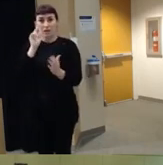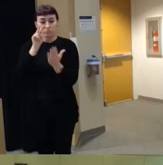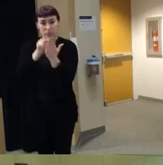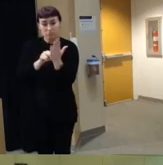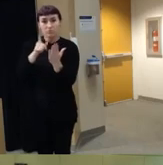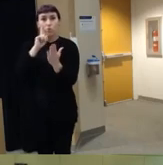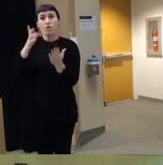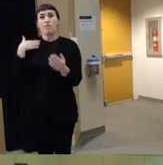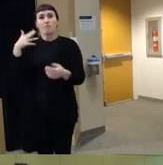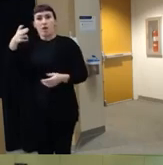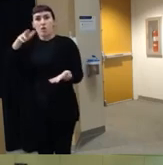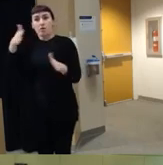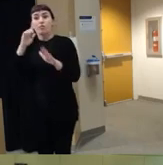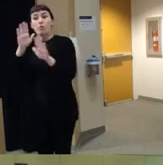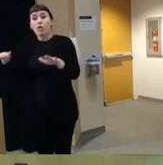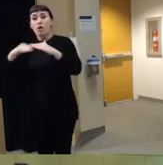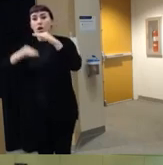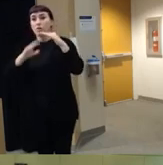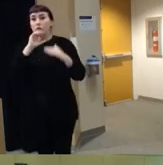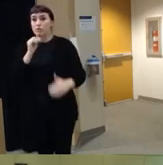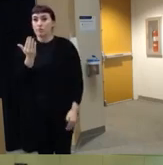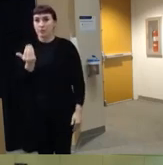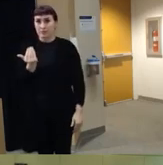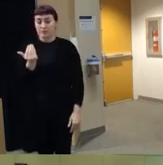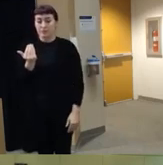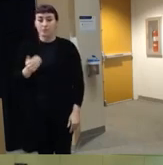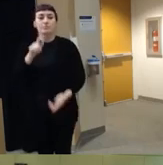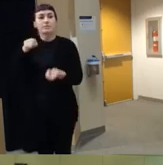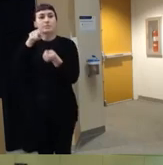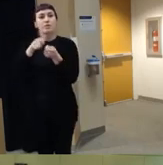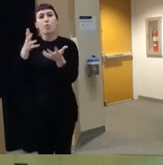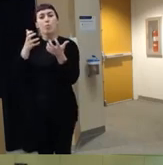among children who were under the age of 15 and specifically they wanted to look at fatalities